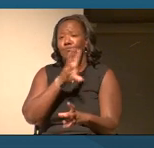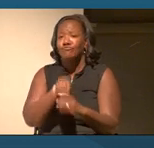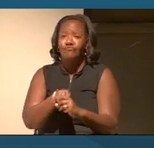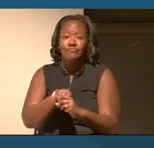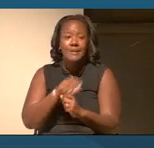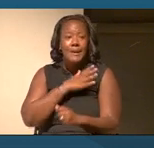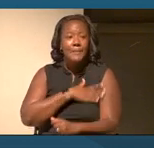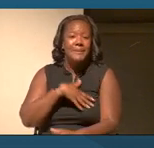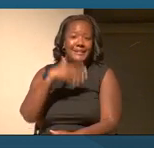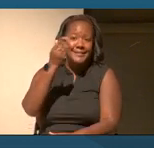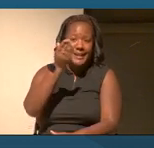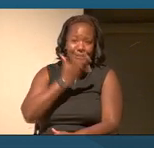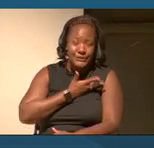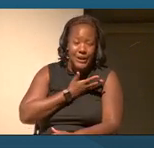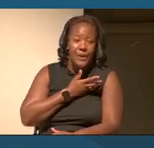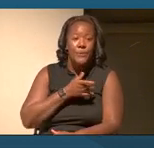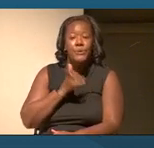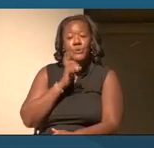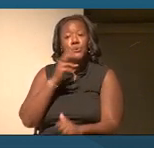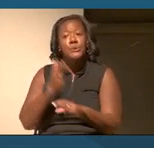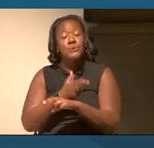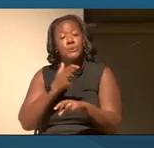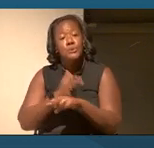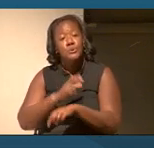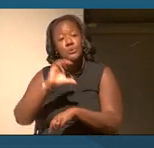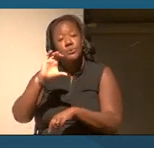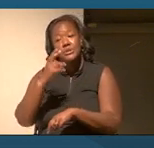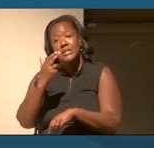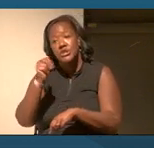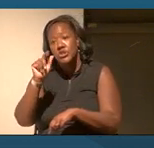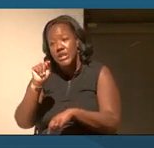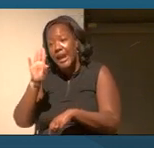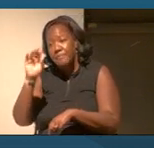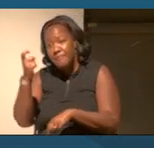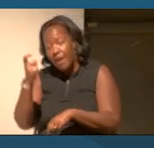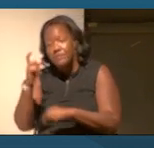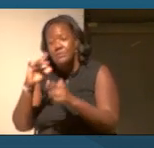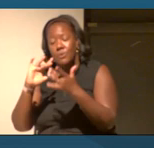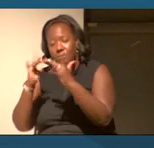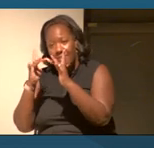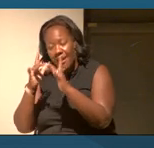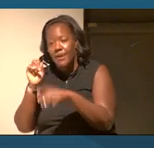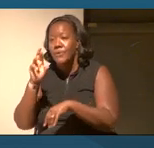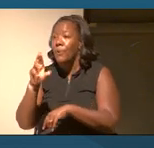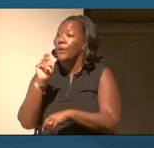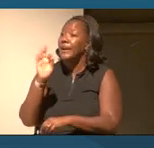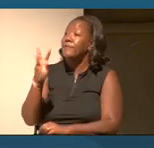You can either use the chat box or Q&A box online, or if you see somebody in a blue t